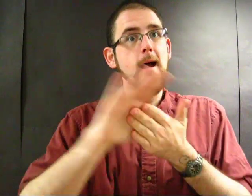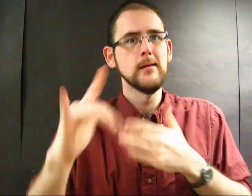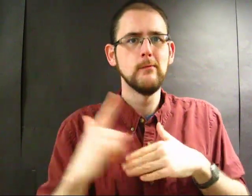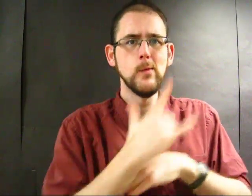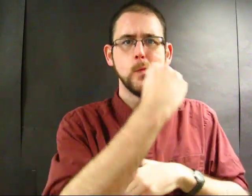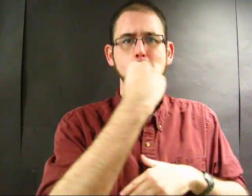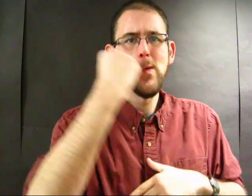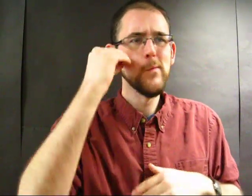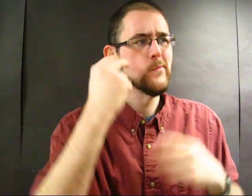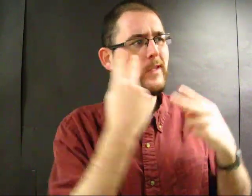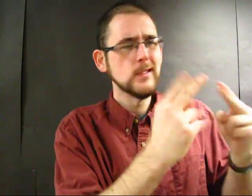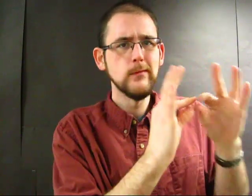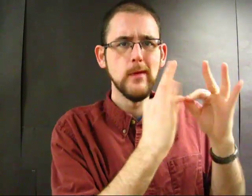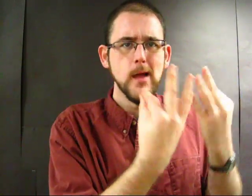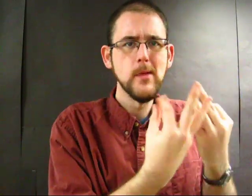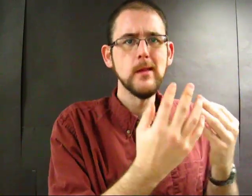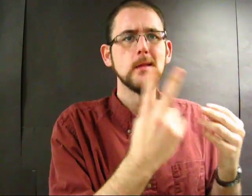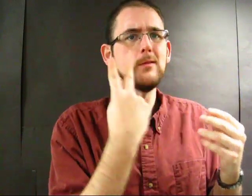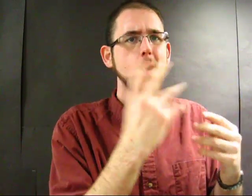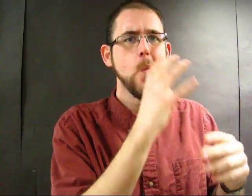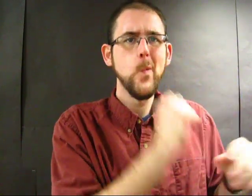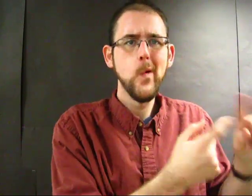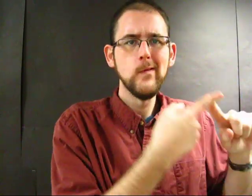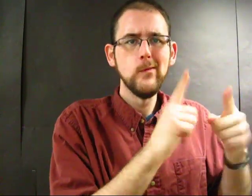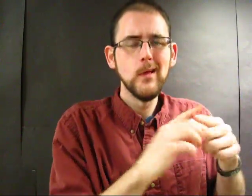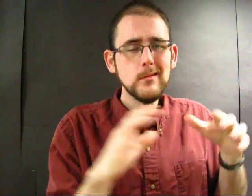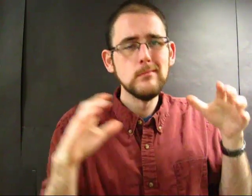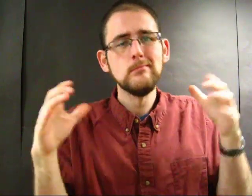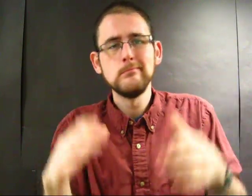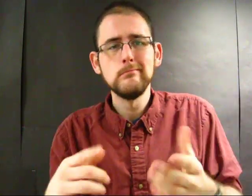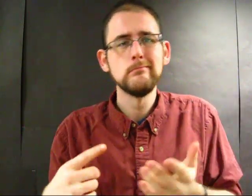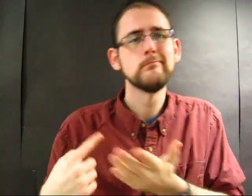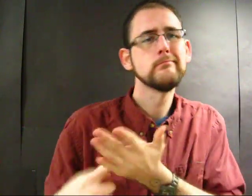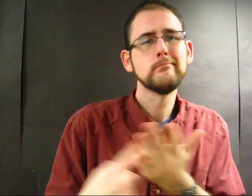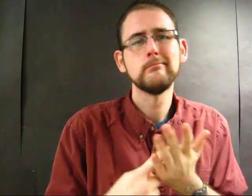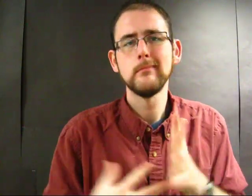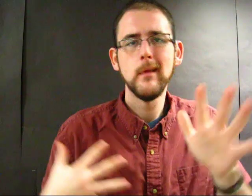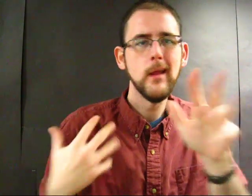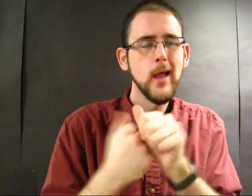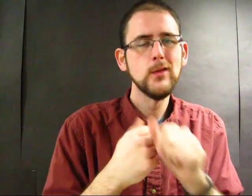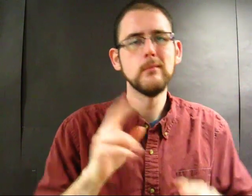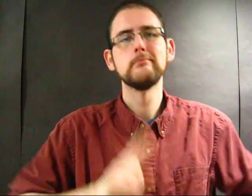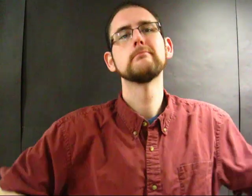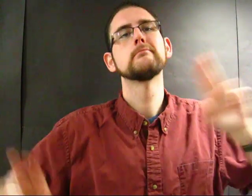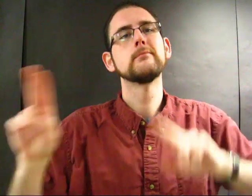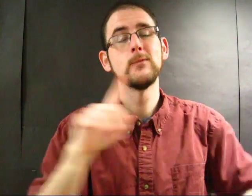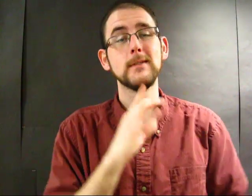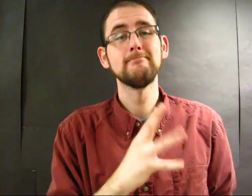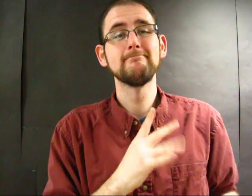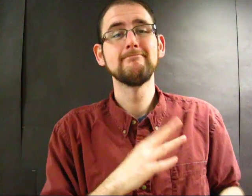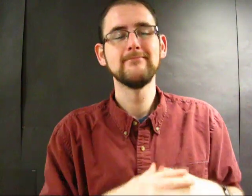I flew home and visited family and old friends. We got together, talked, and caught up. It was great.